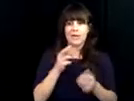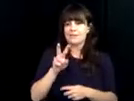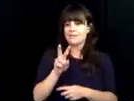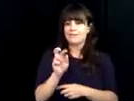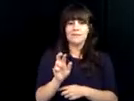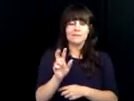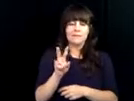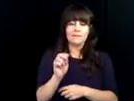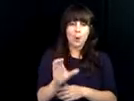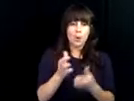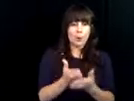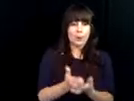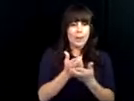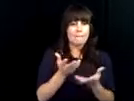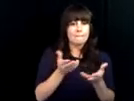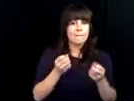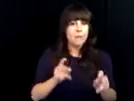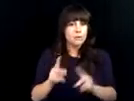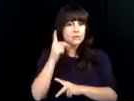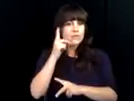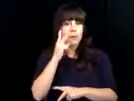independence. As you can imagine there has been